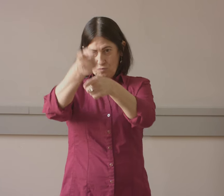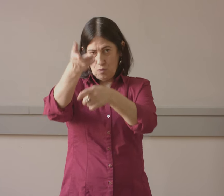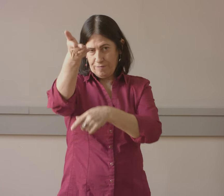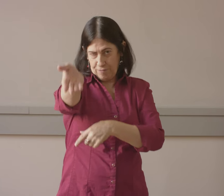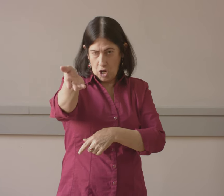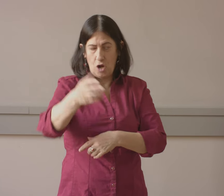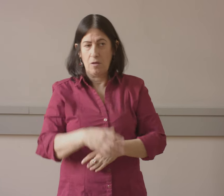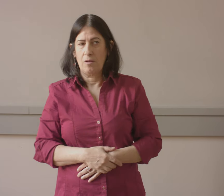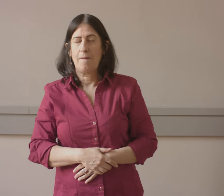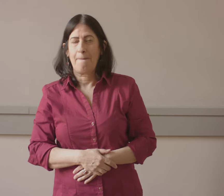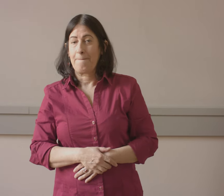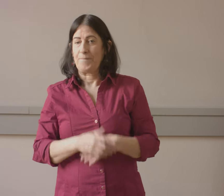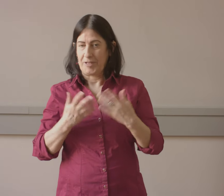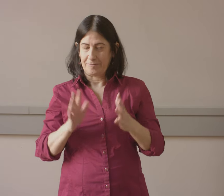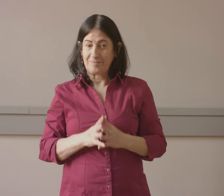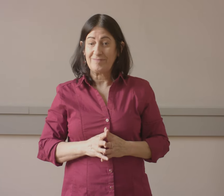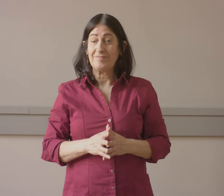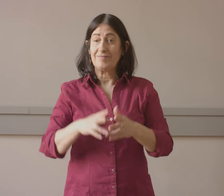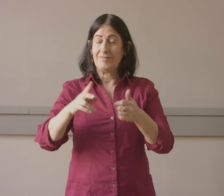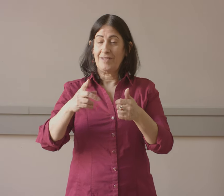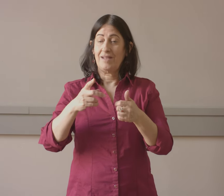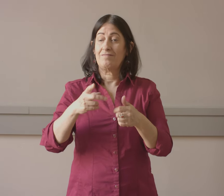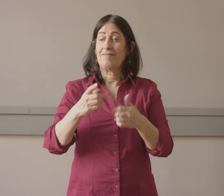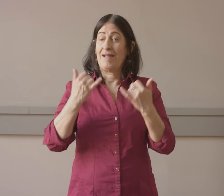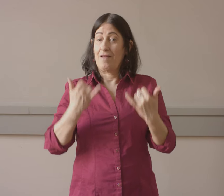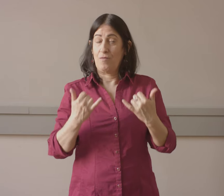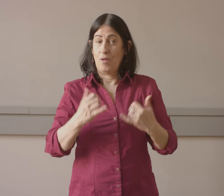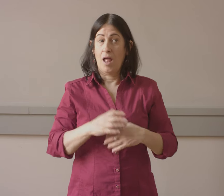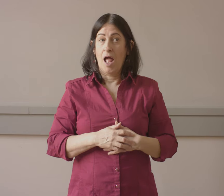that need access visually to the stage.